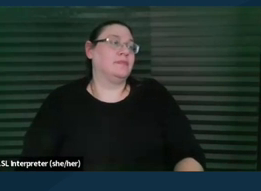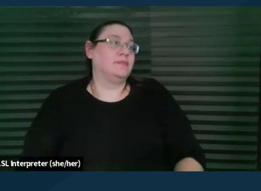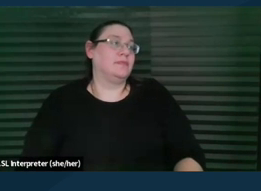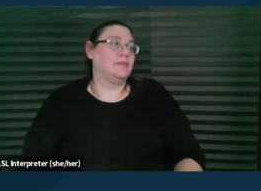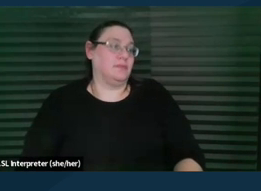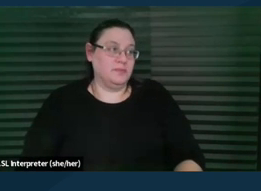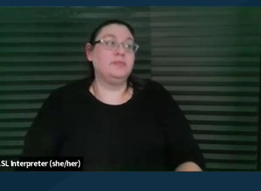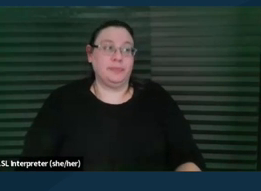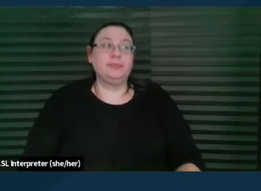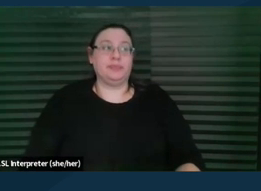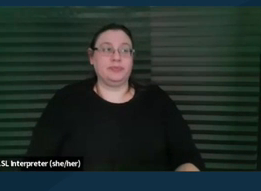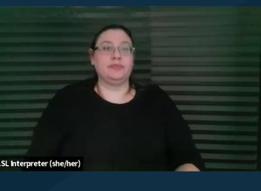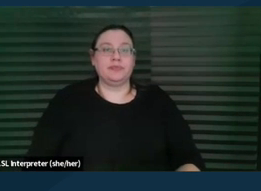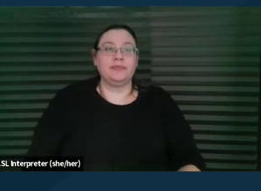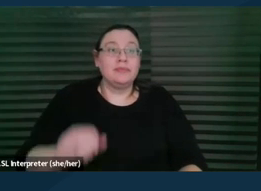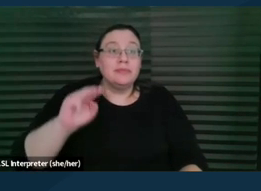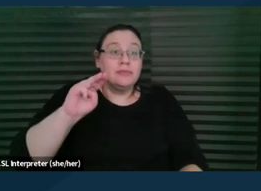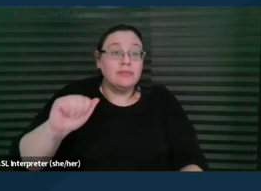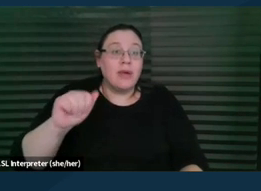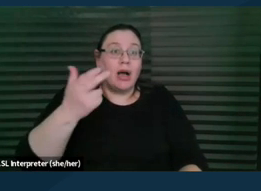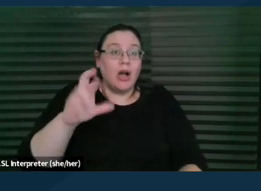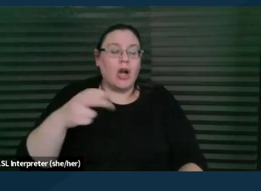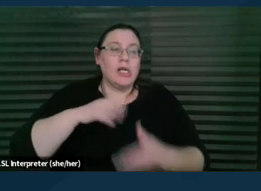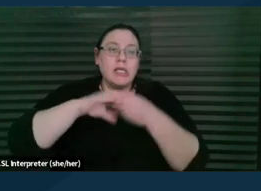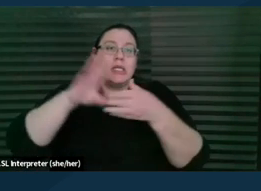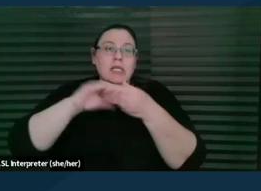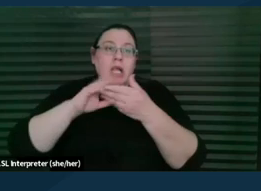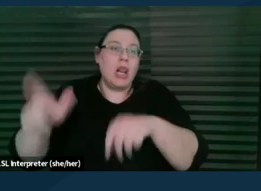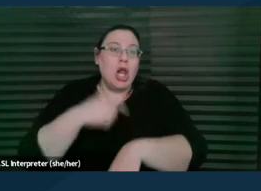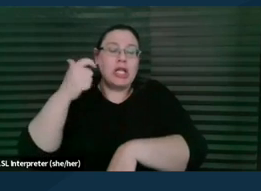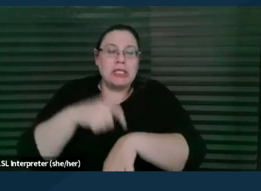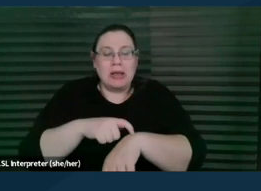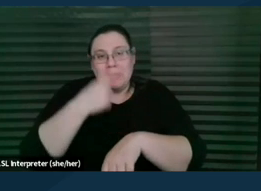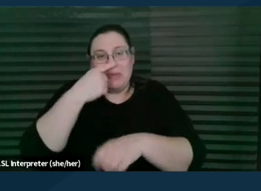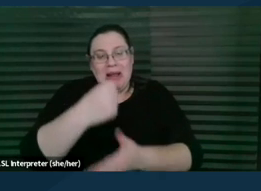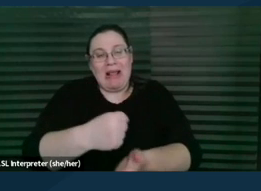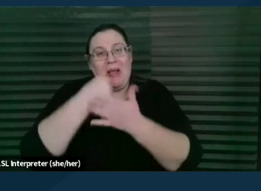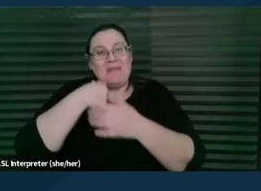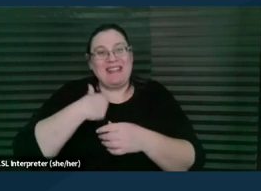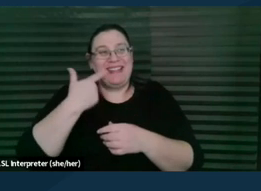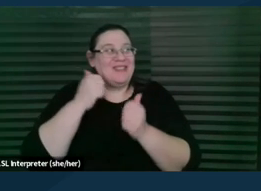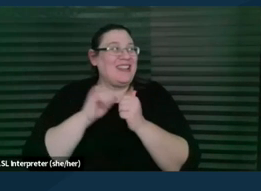Okay, so Malhar, I've been talking for a long time. I hope you'll help me out here with this slide. But you know, we,